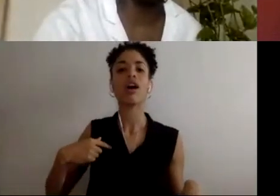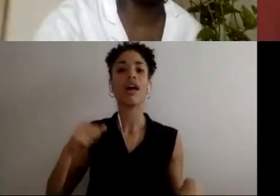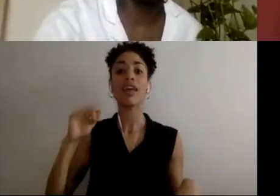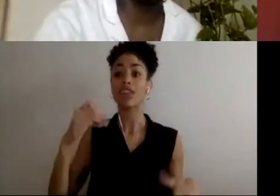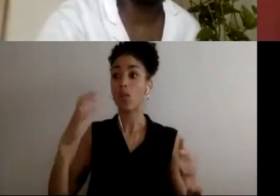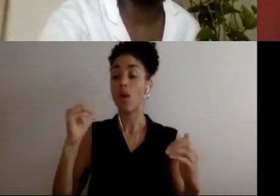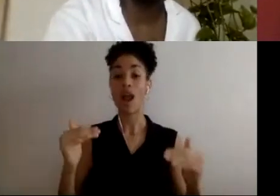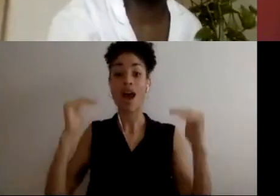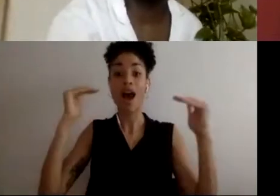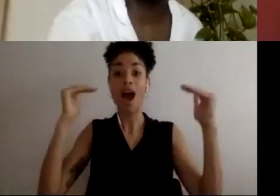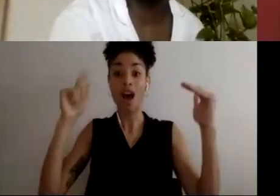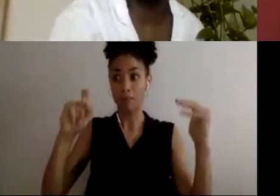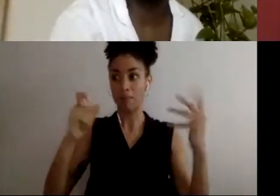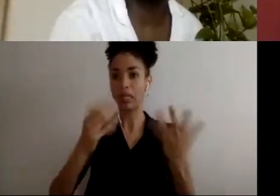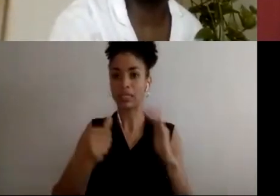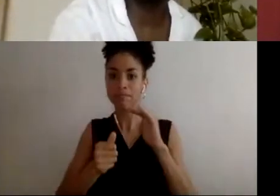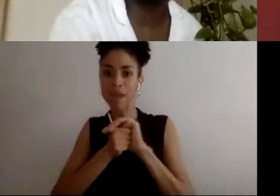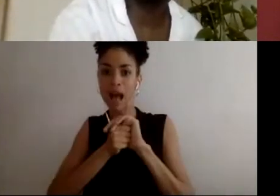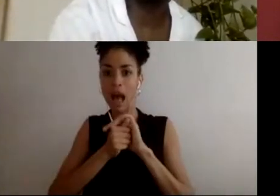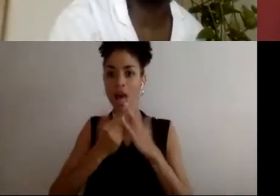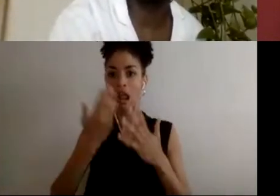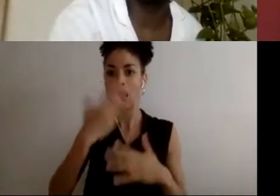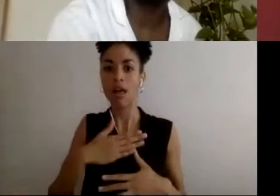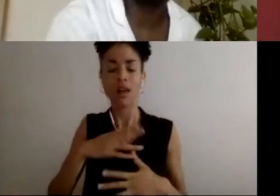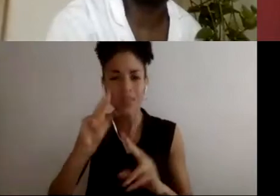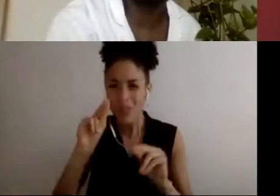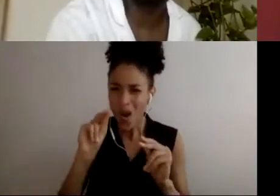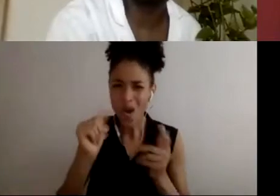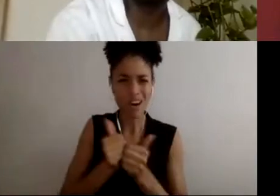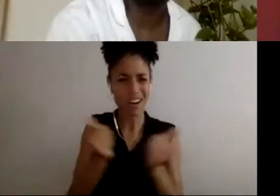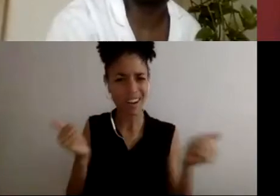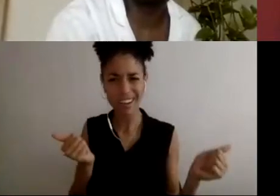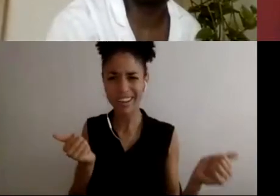in this field. I think that is part of this disability that we're